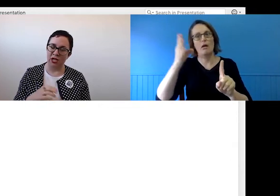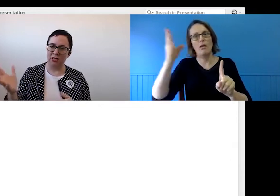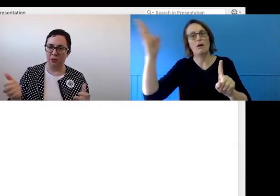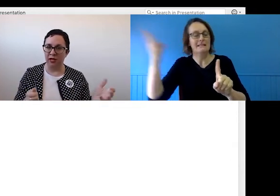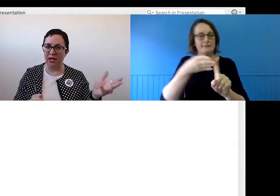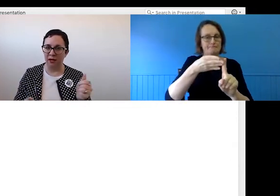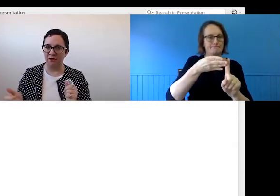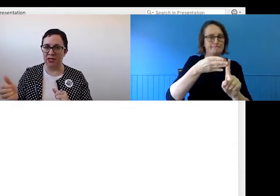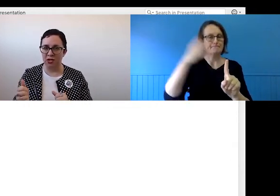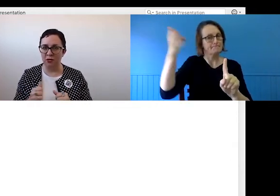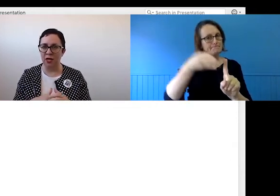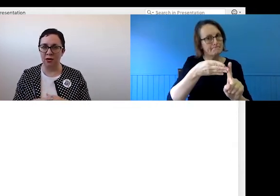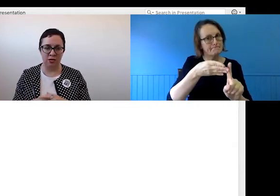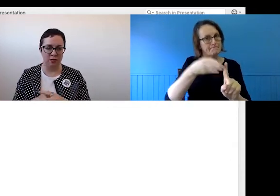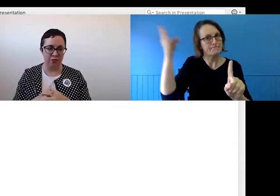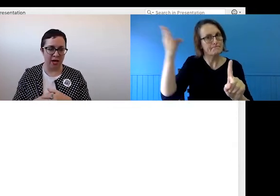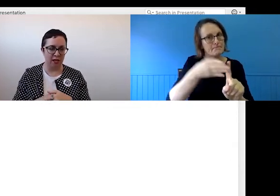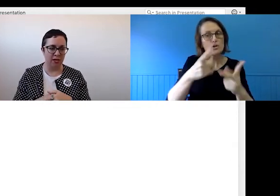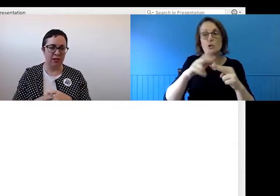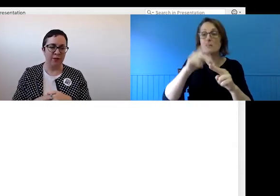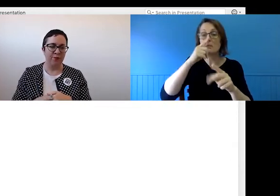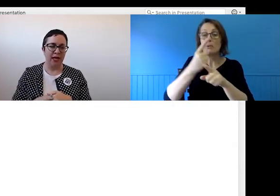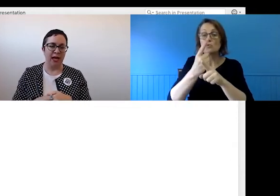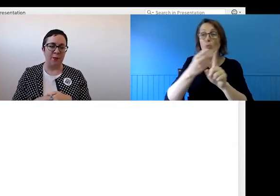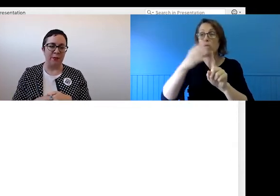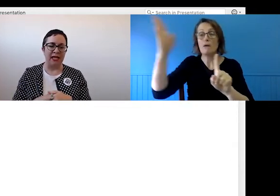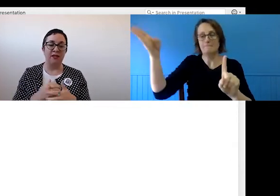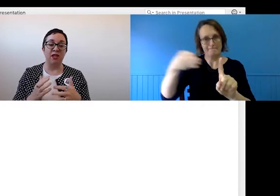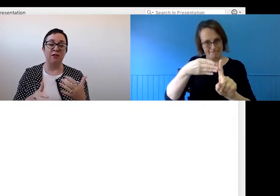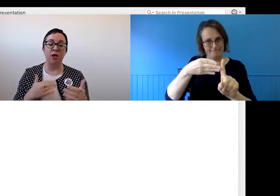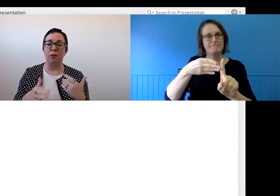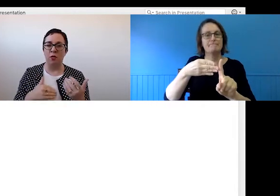agenda, pulling in the conversation when it goes off track. And giving